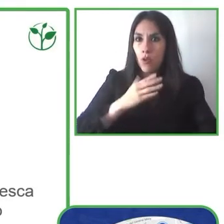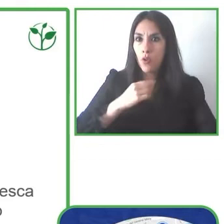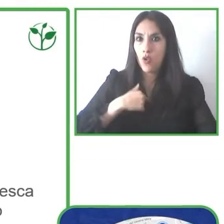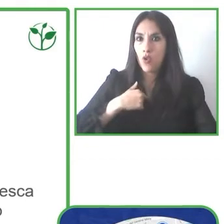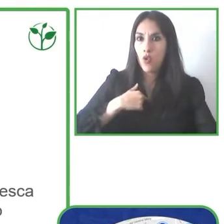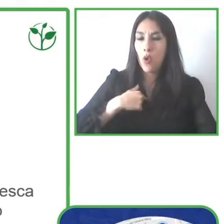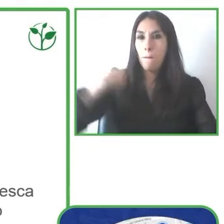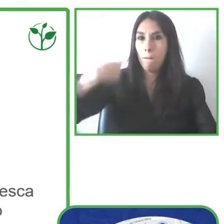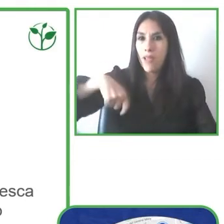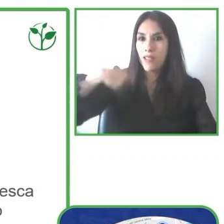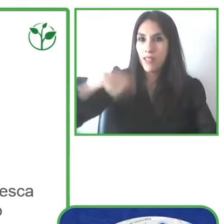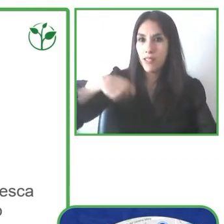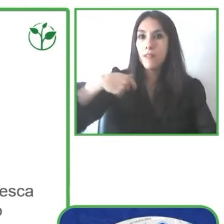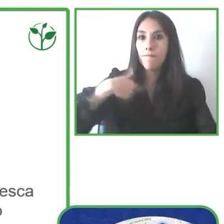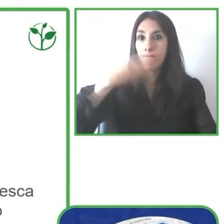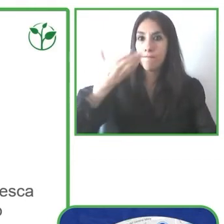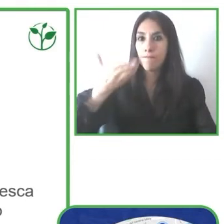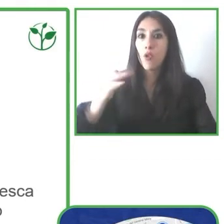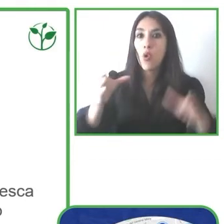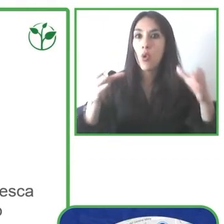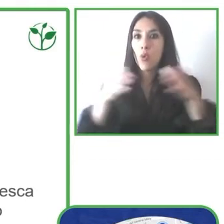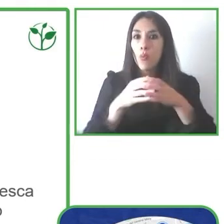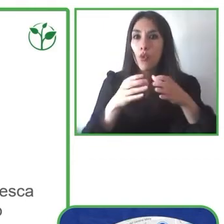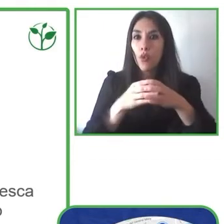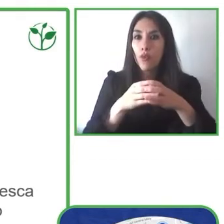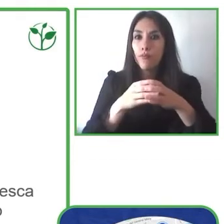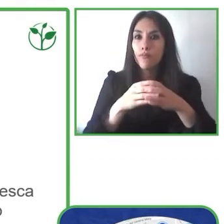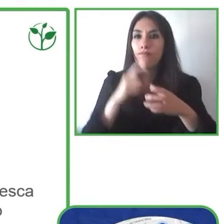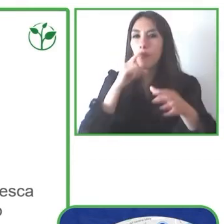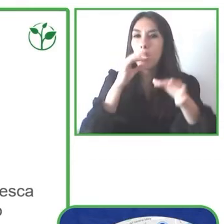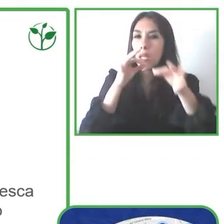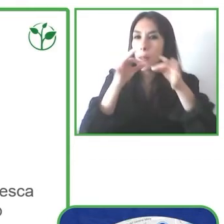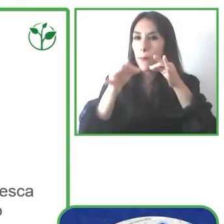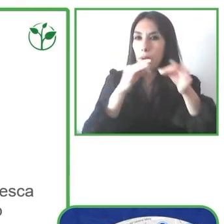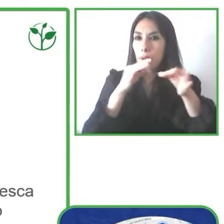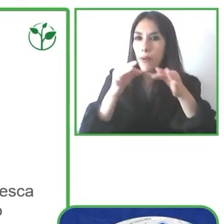I’ll show you a little bit about our team and how we founded our initiative